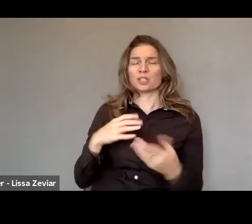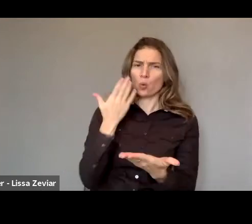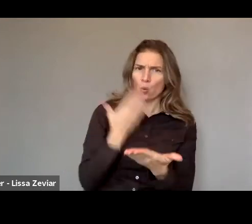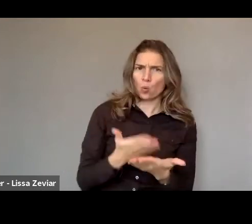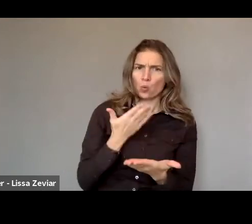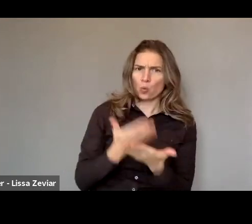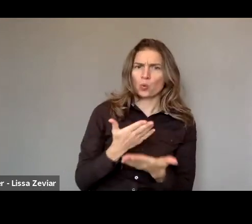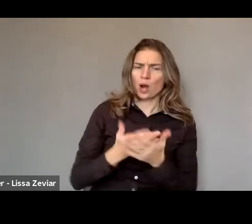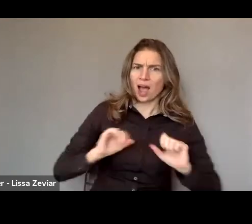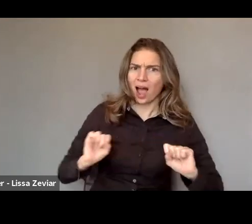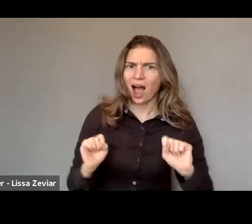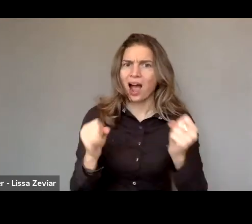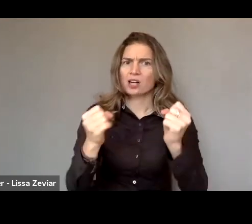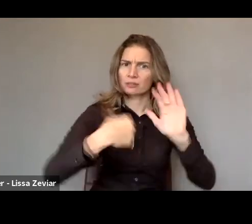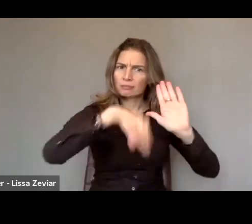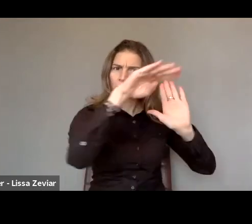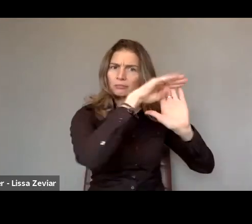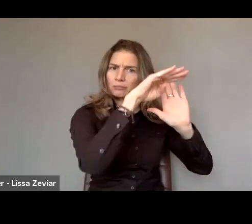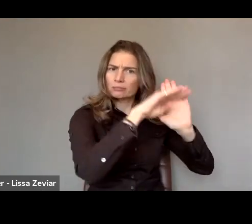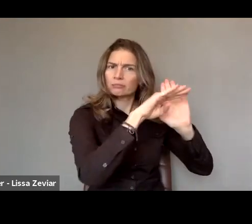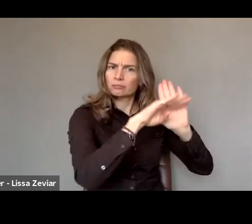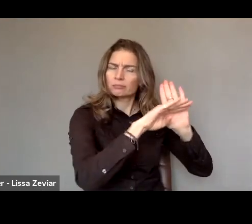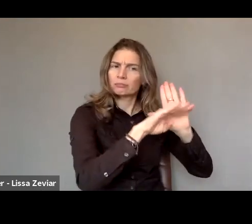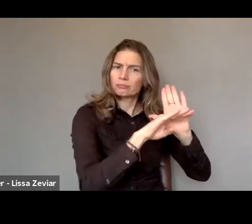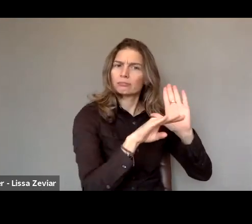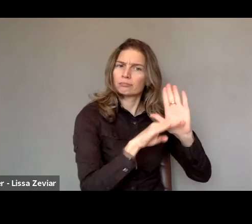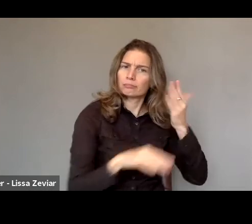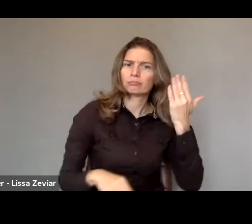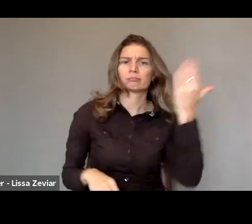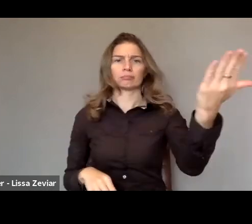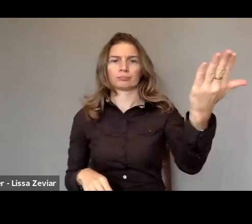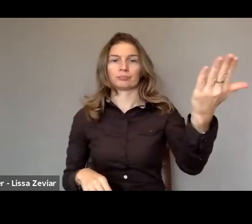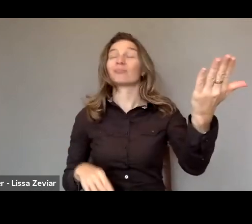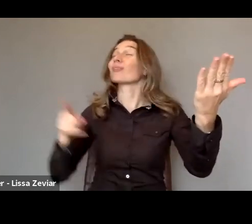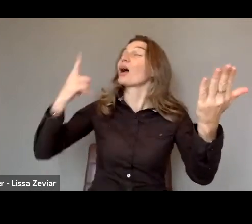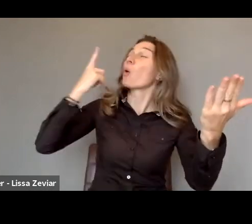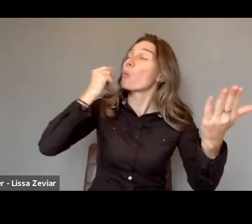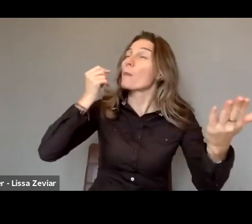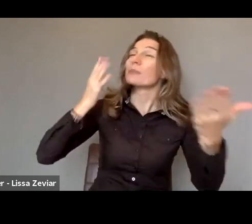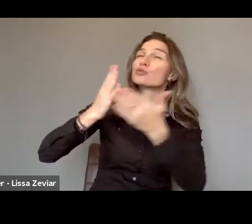ambition actions to make sure that we progress on women's rights and gender equality.